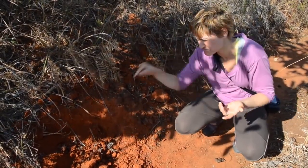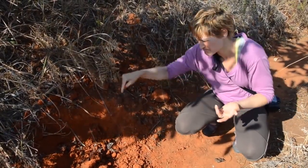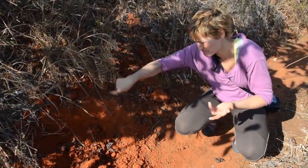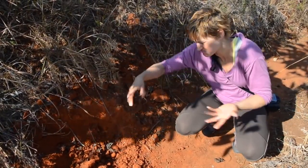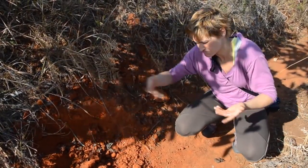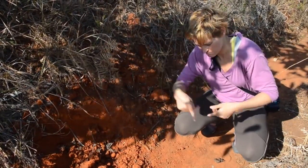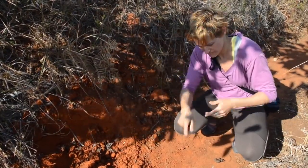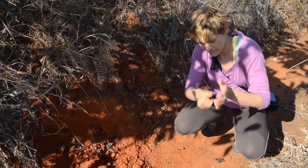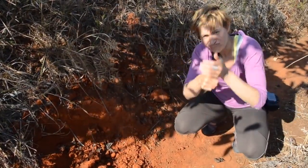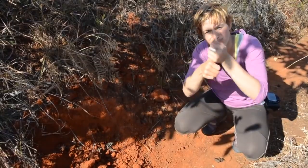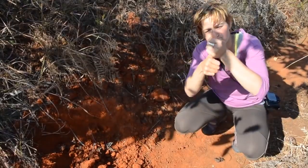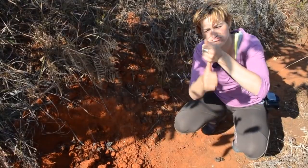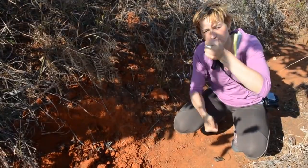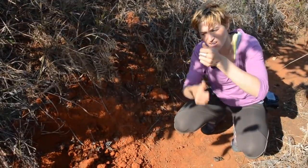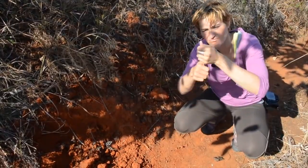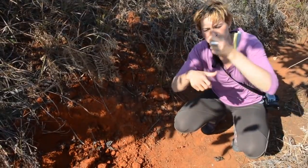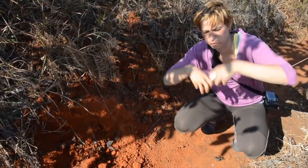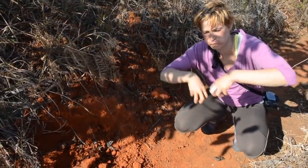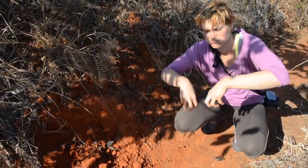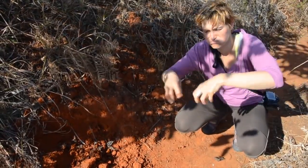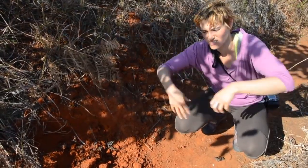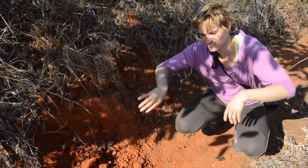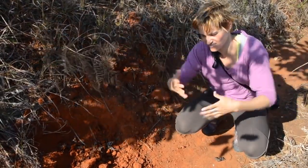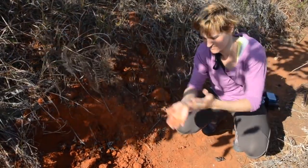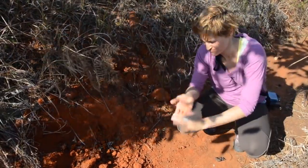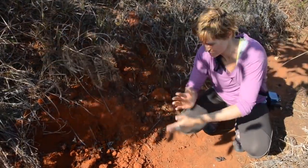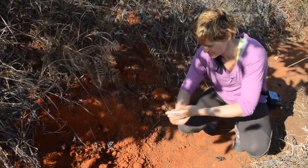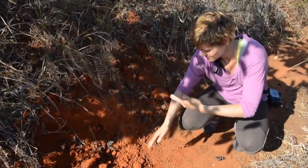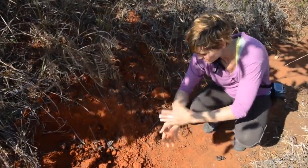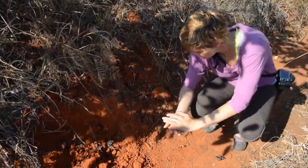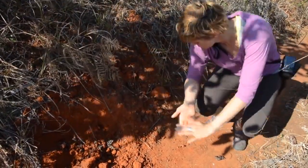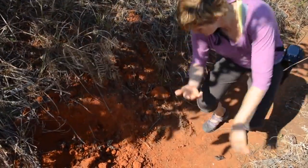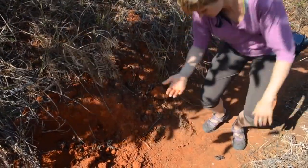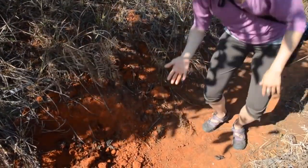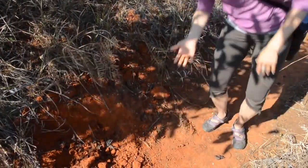seeking for food or something. There are a lot of animal feces around here.